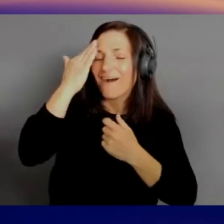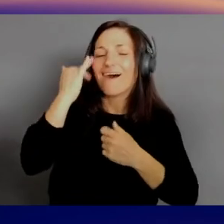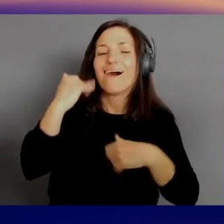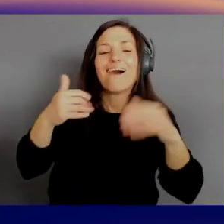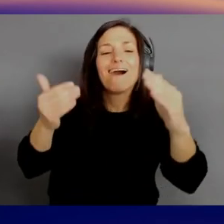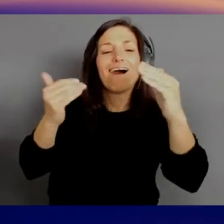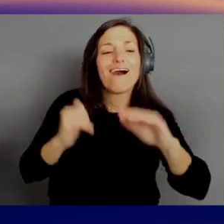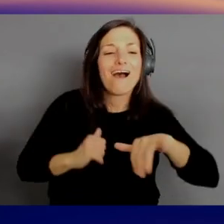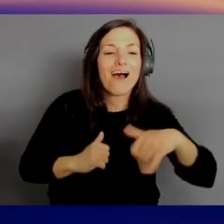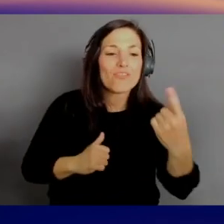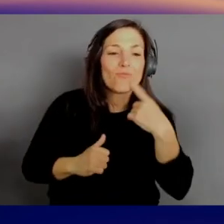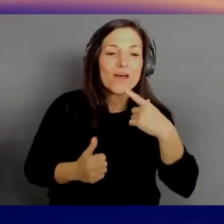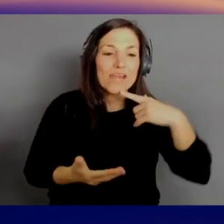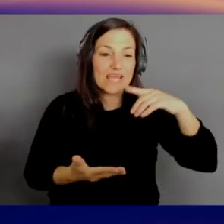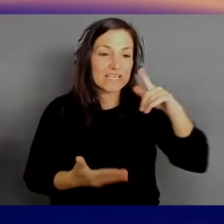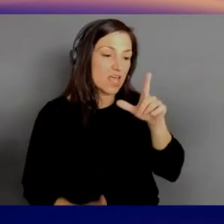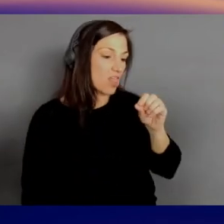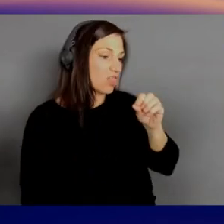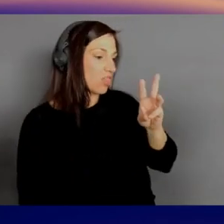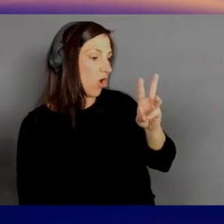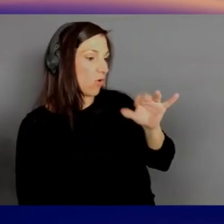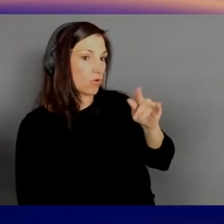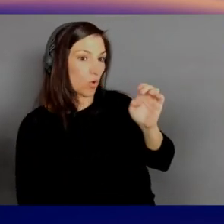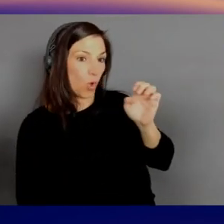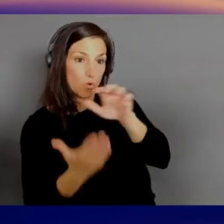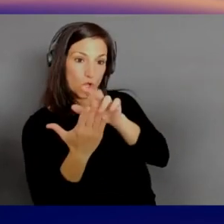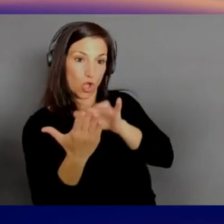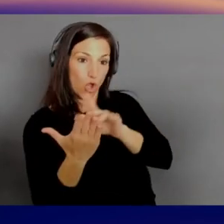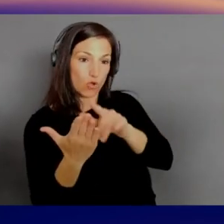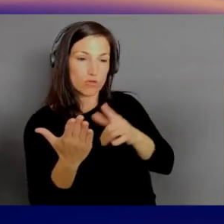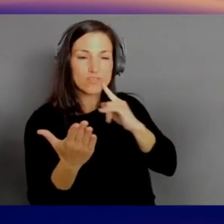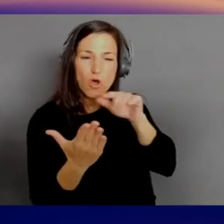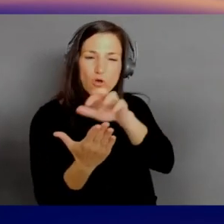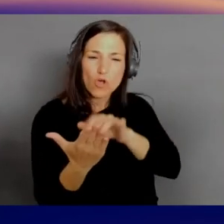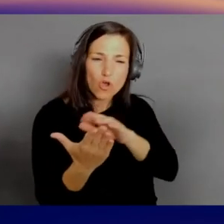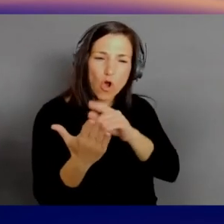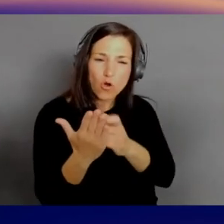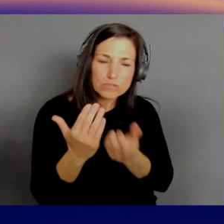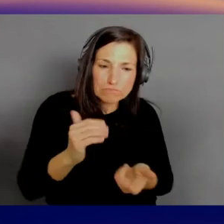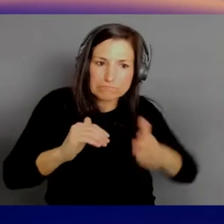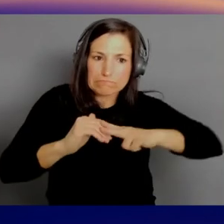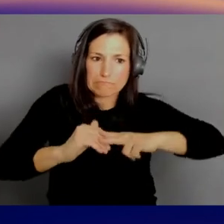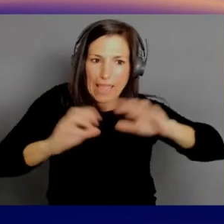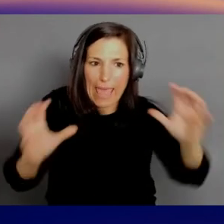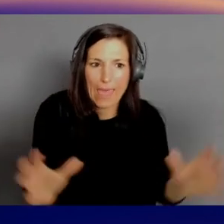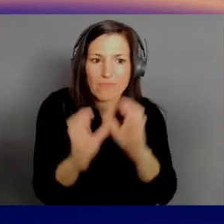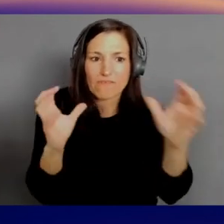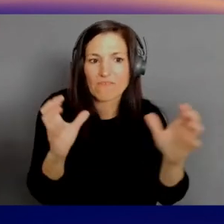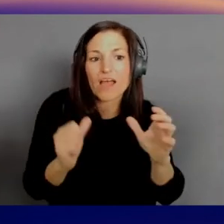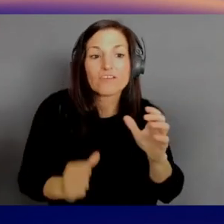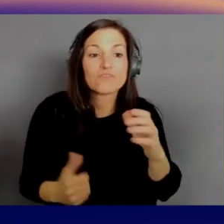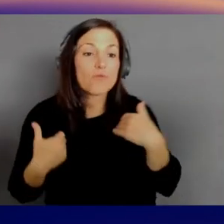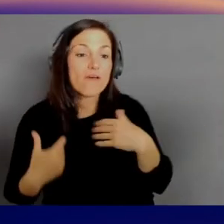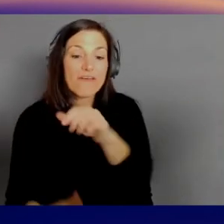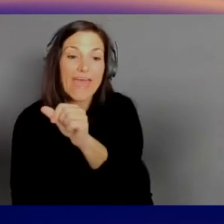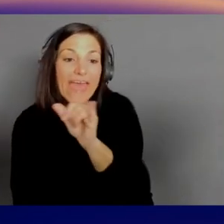So you of course have Amplify, you have Honeycode, you have AI SageMaker Lab. Yeah, SageMaker Studio Labs is great.